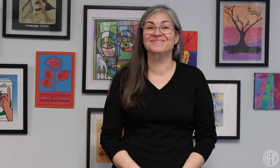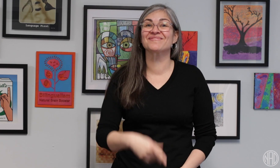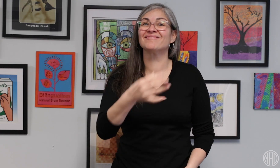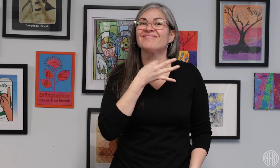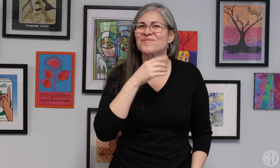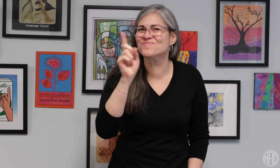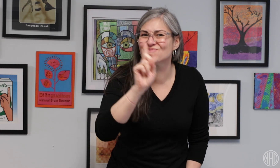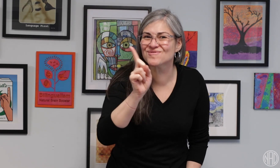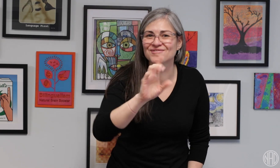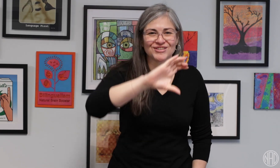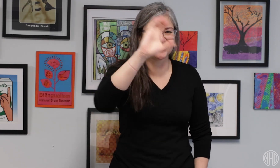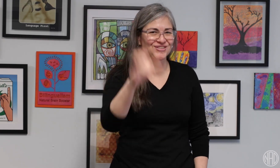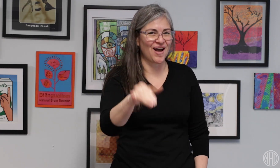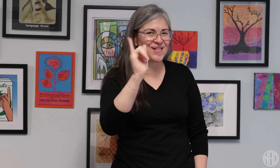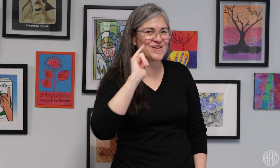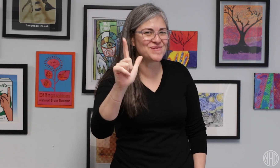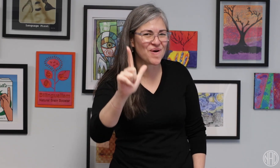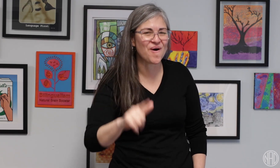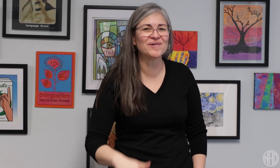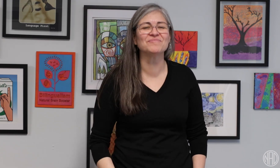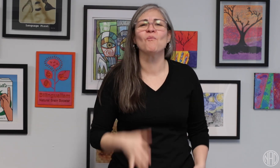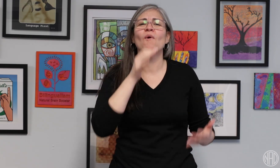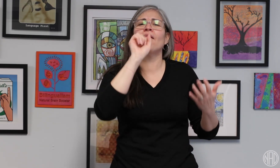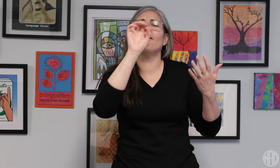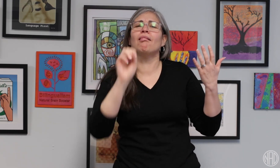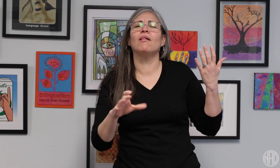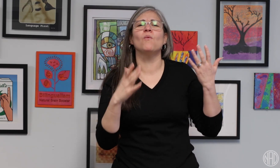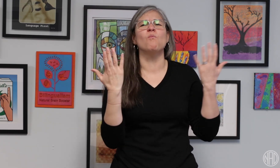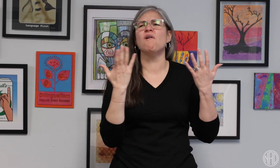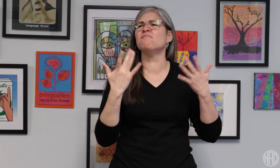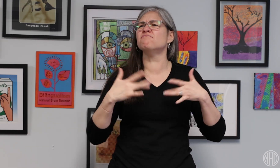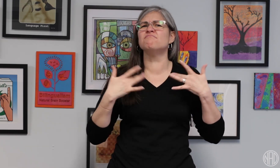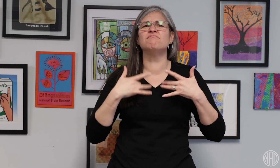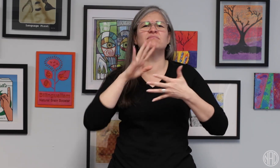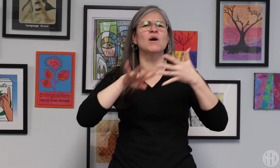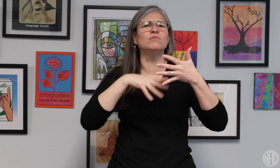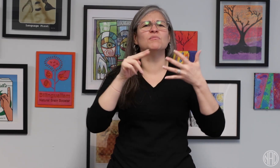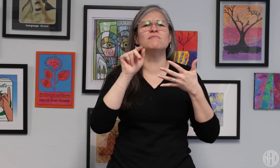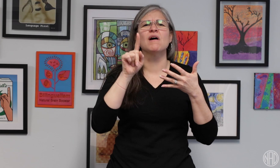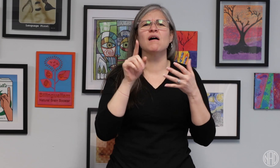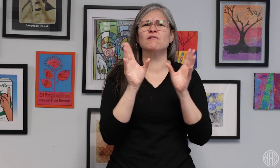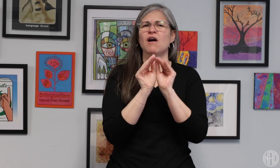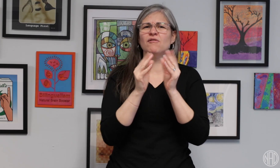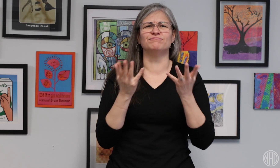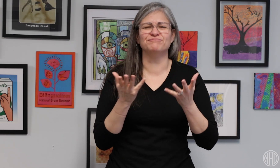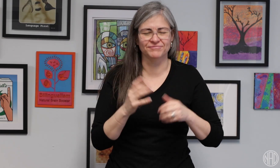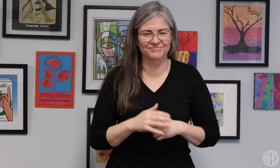#NAD2020 will take place in Chicago, Illinois I'll share what you can expect from the conference.